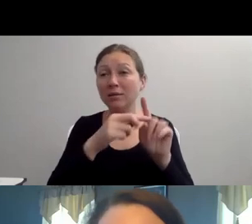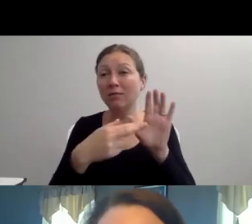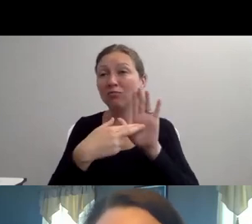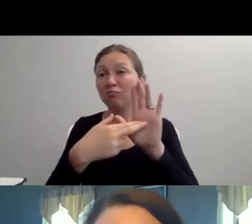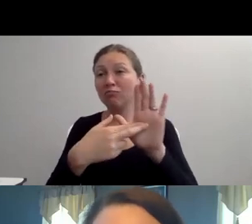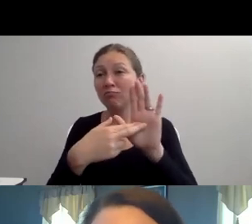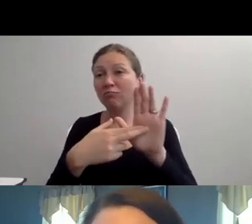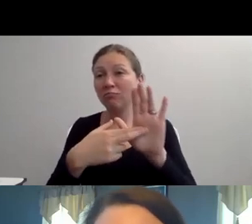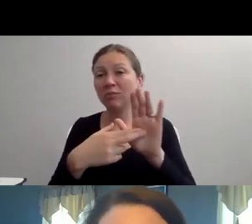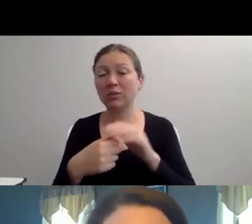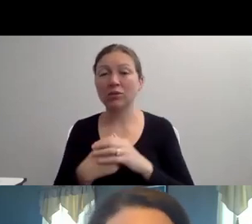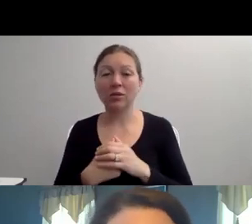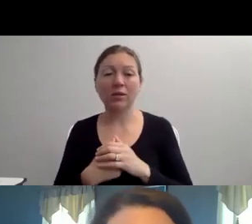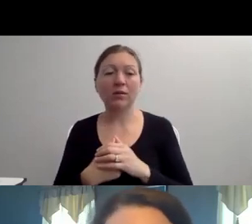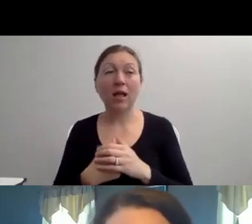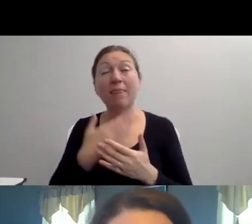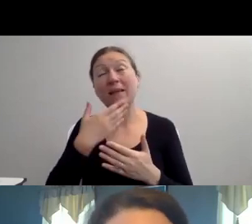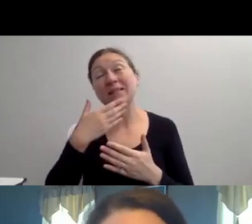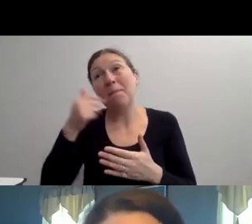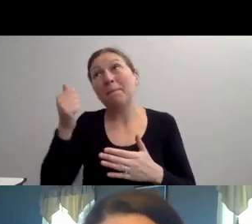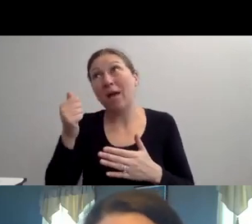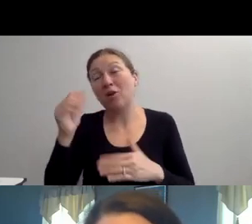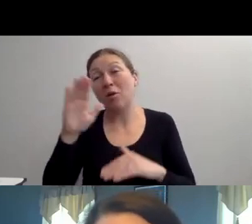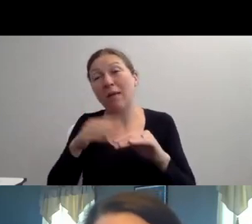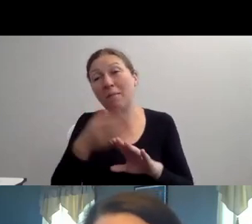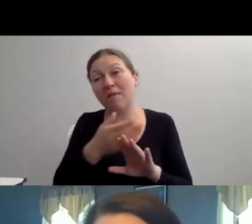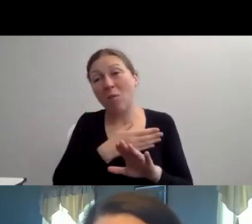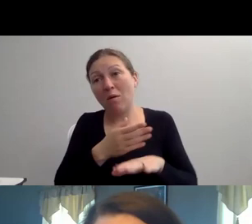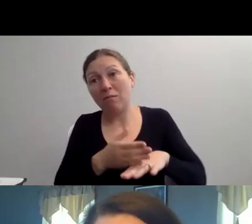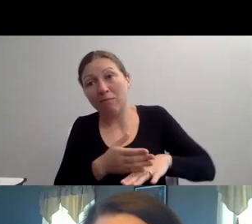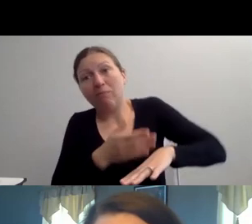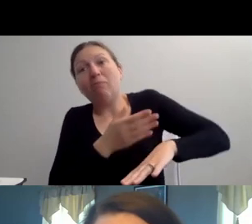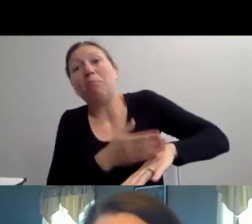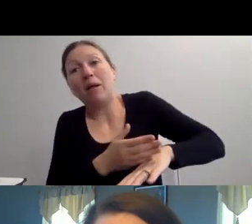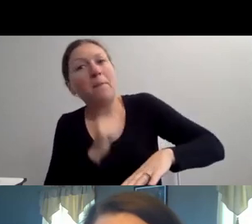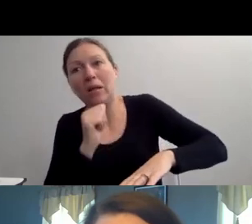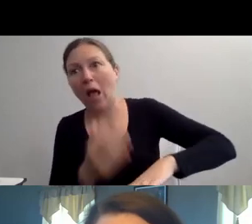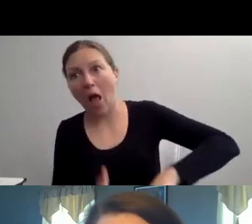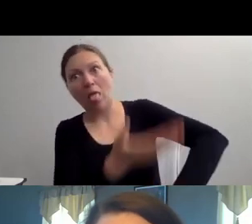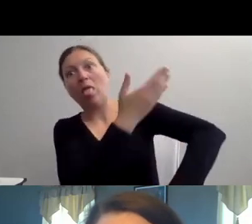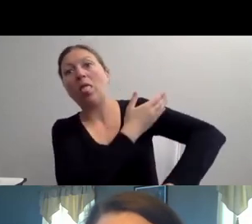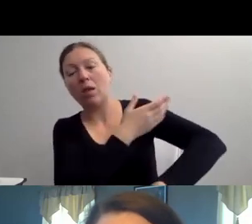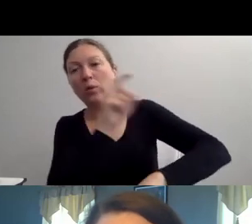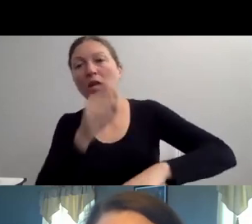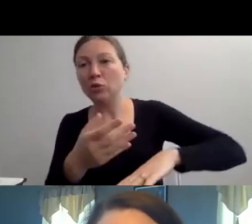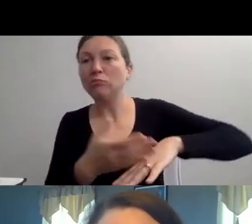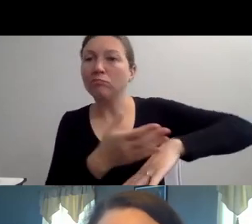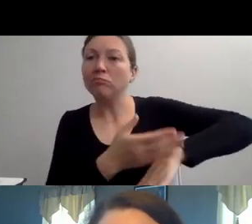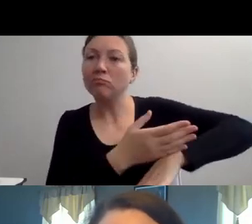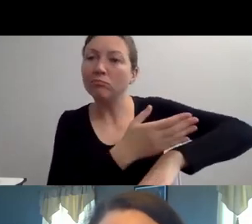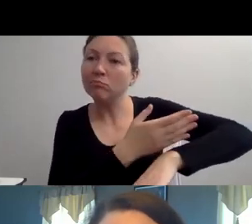"I MEAN, USUALLY I ALWAYS FIND THAT PEOPLE WILL -- VERY WELL MEANING PEOPLE WITH APPROACH